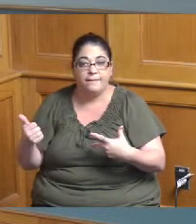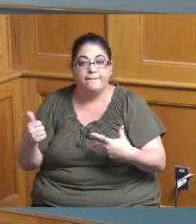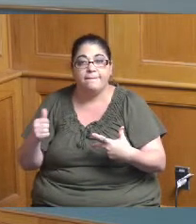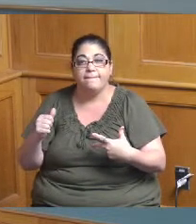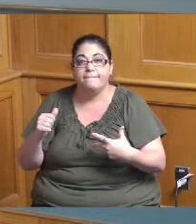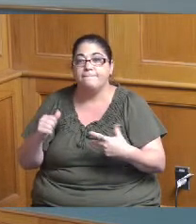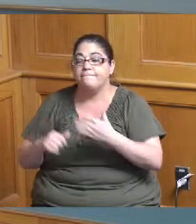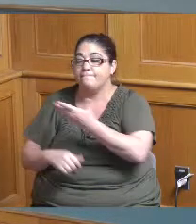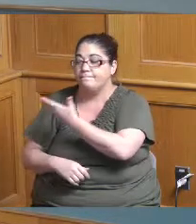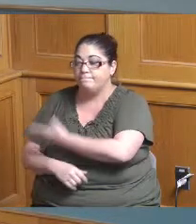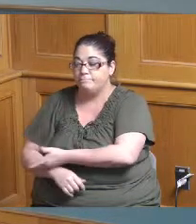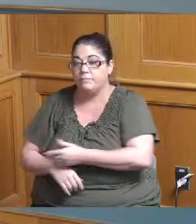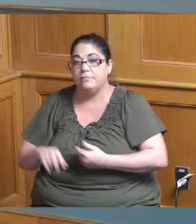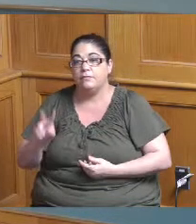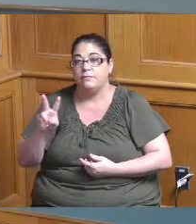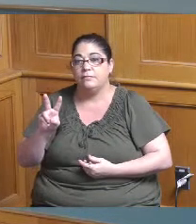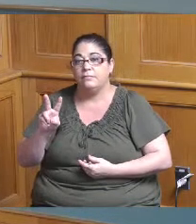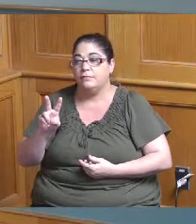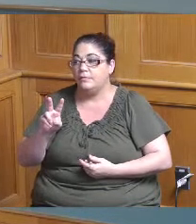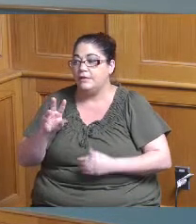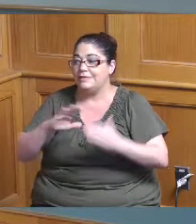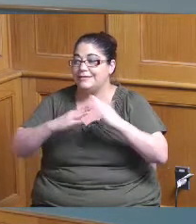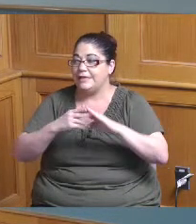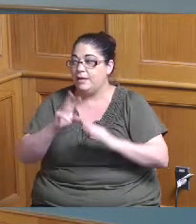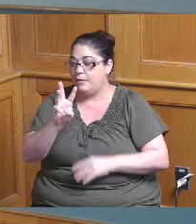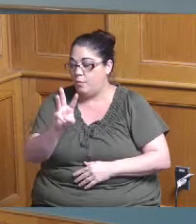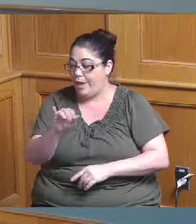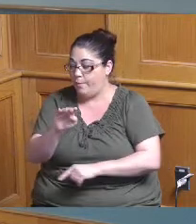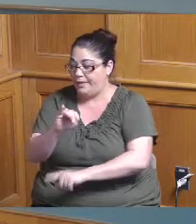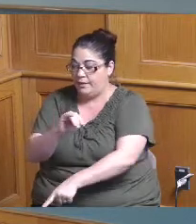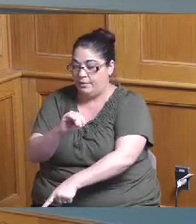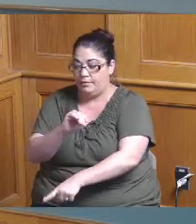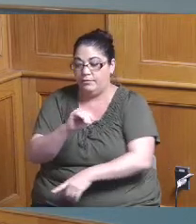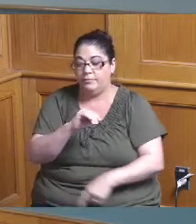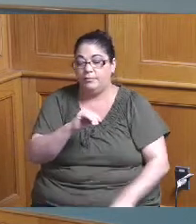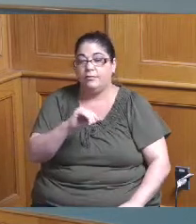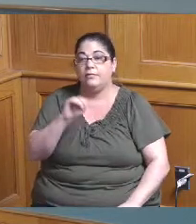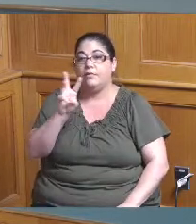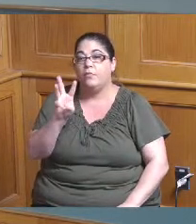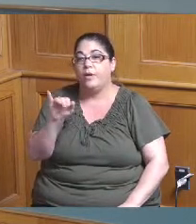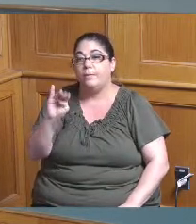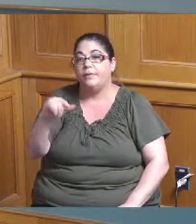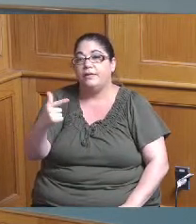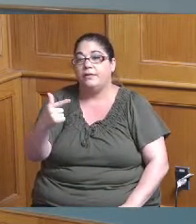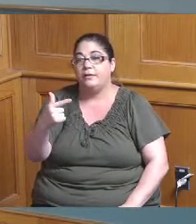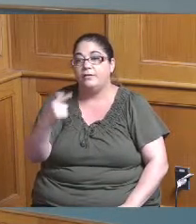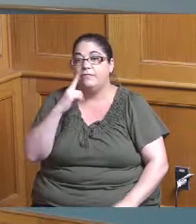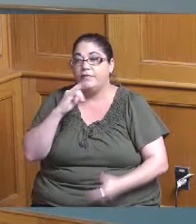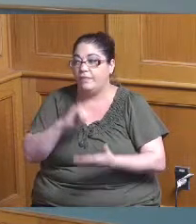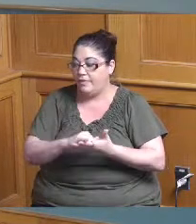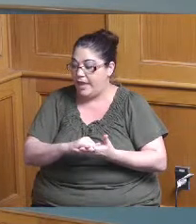second one is the city of Wyoming they are have requested a project to create a streetscape